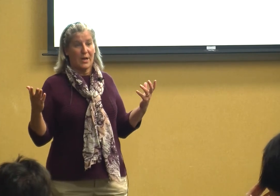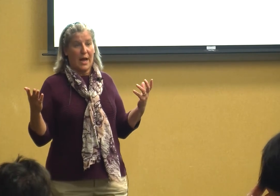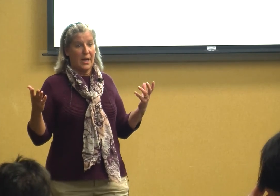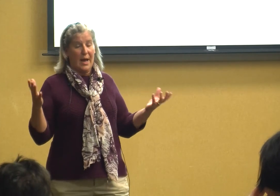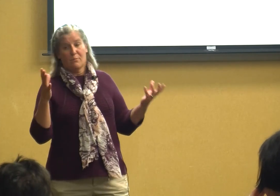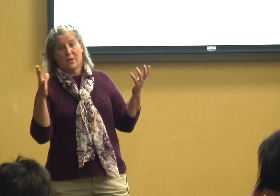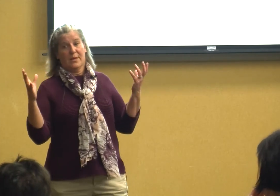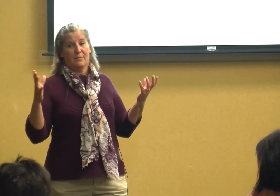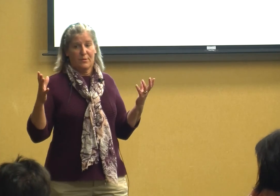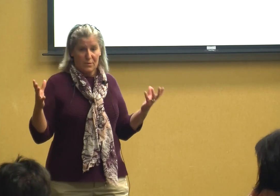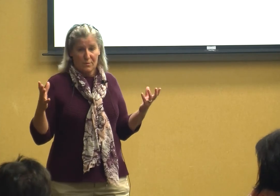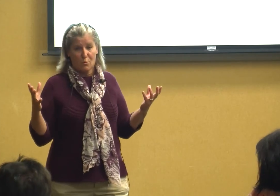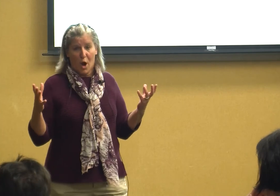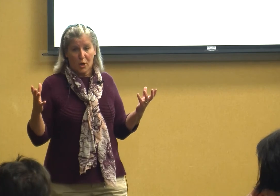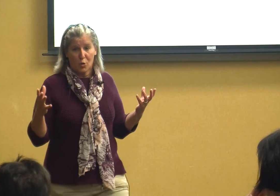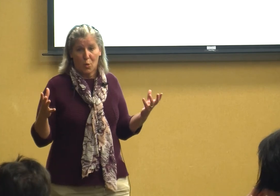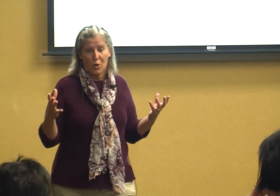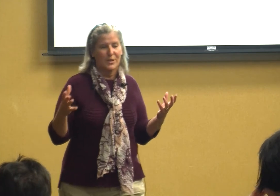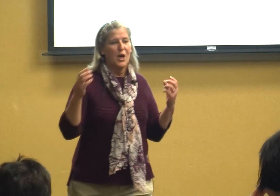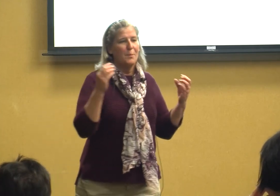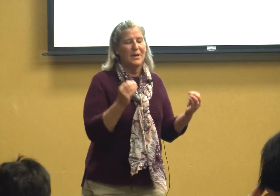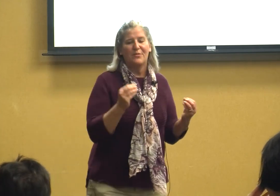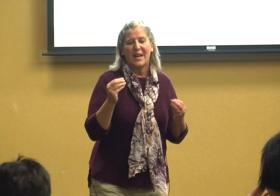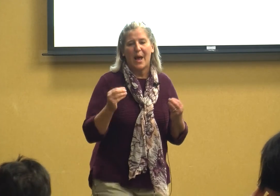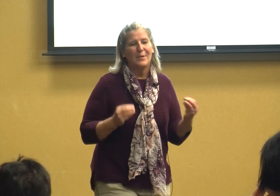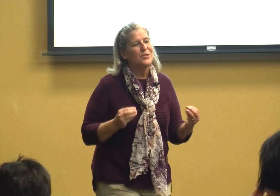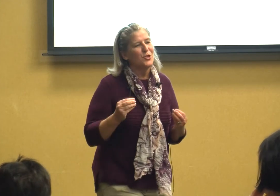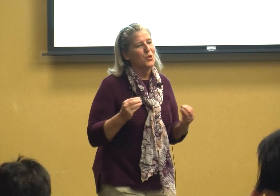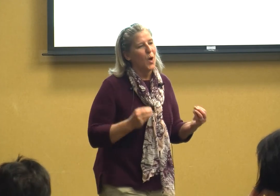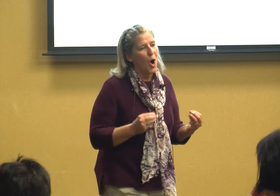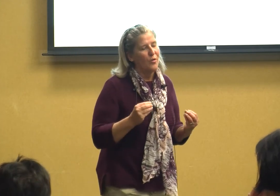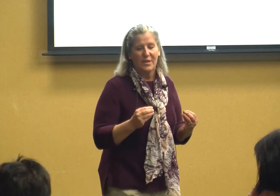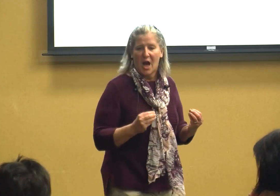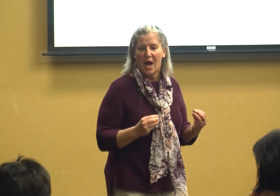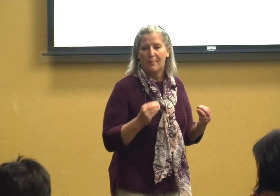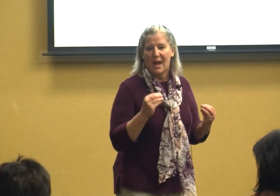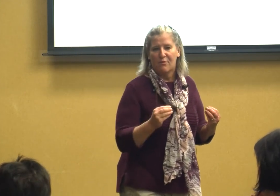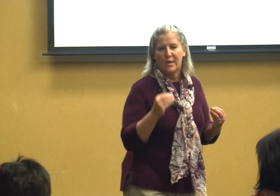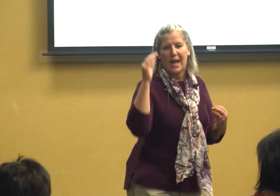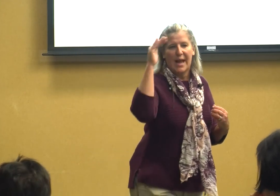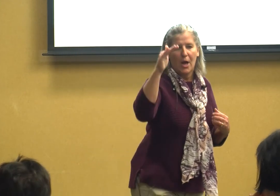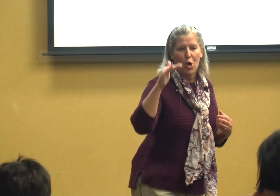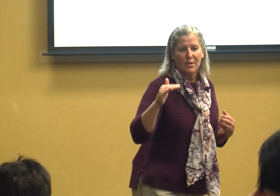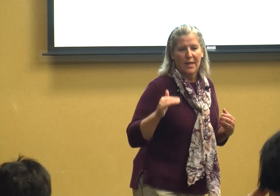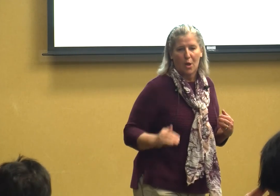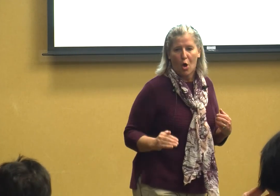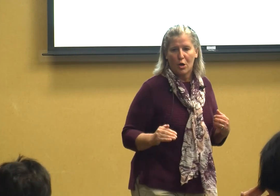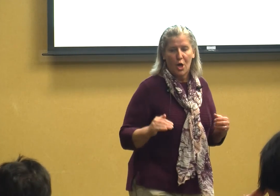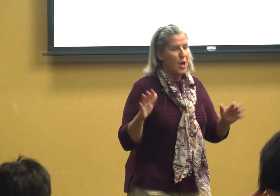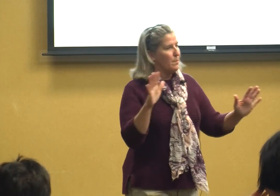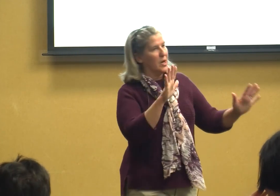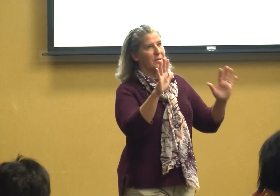day and really rock your world but if that happens to you all the time every day all day long because